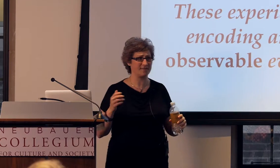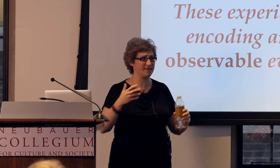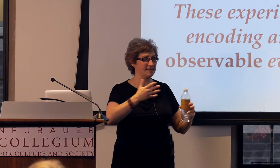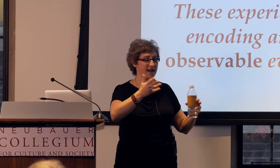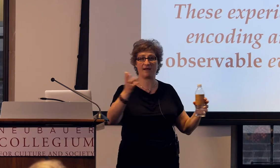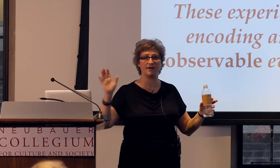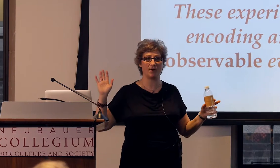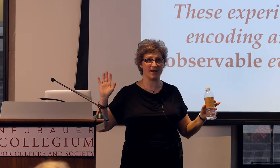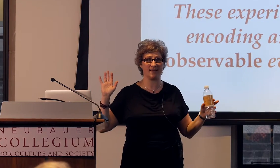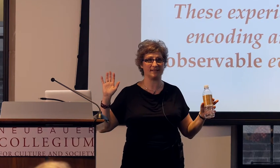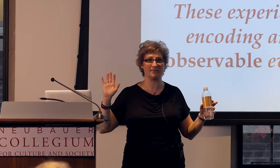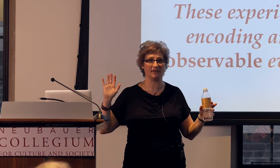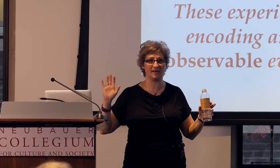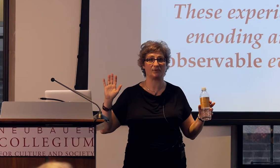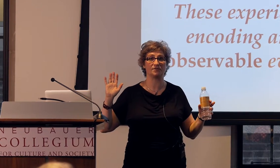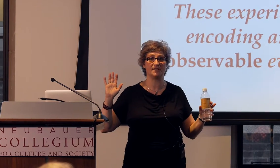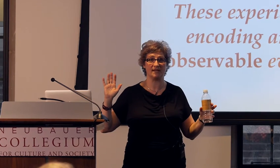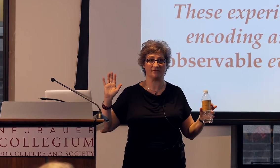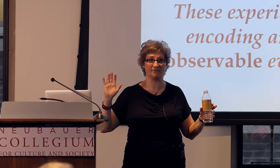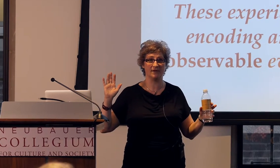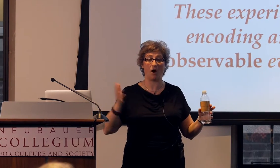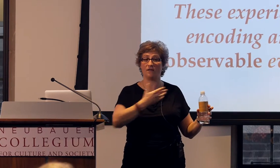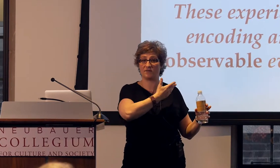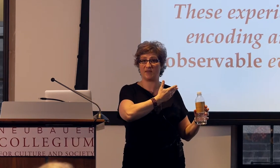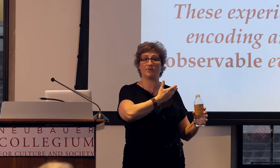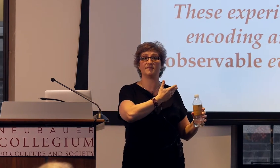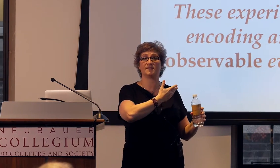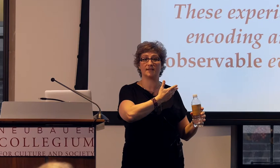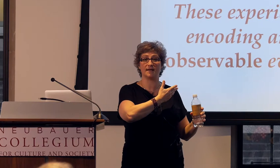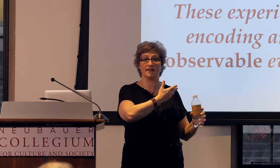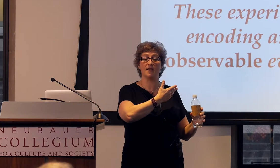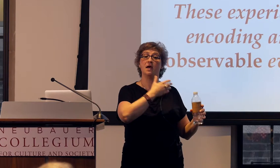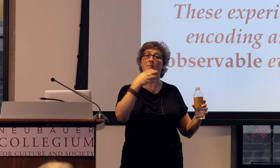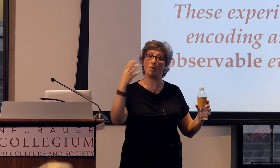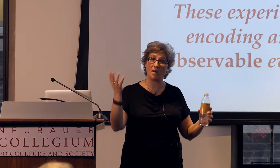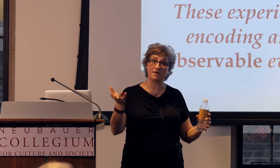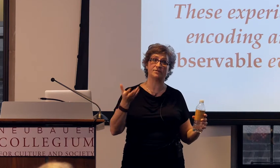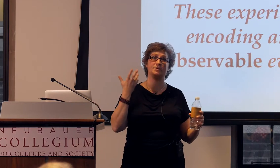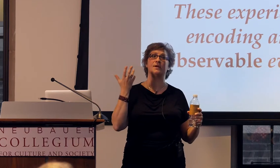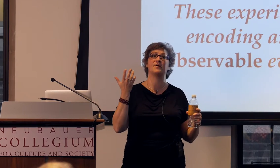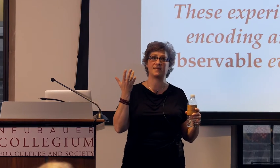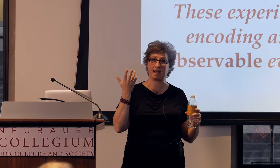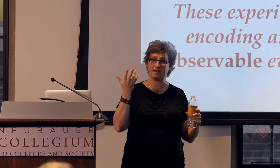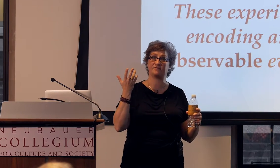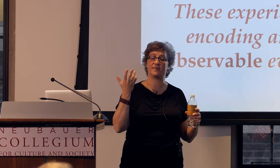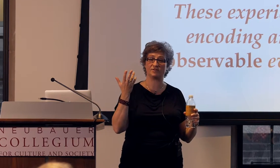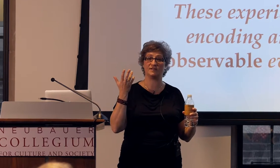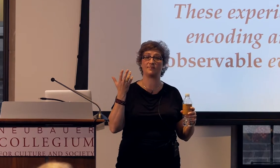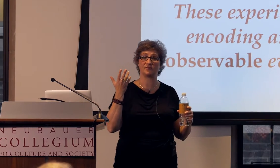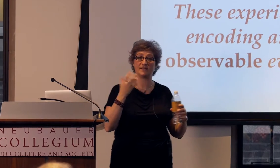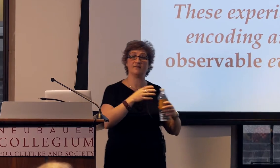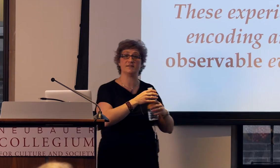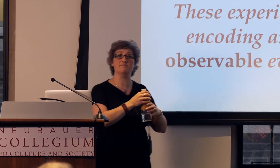things that everybody has the ability to perceive. All of the people in this study, but what they're doing with that information they perceive